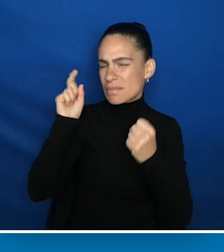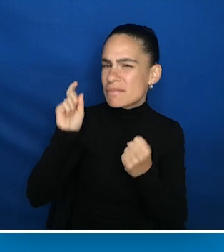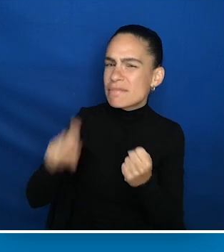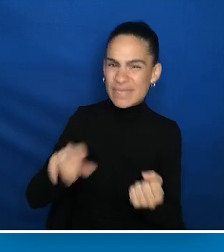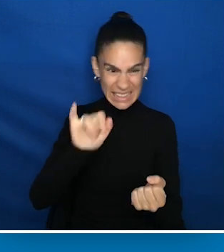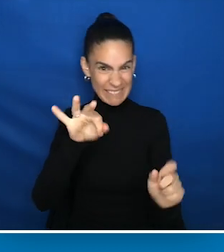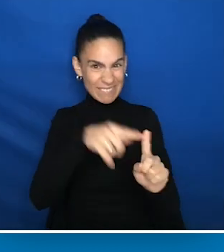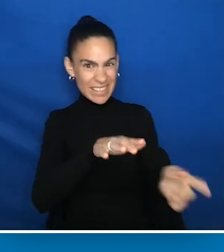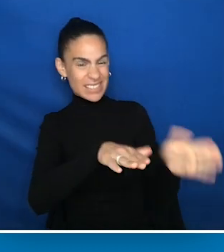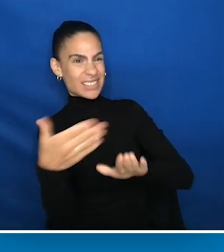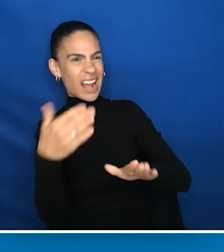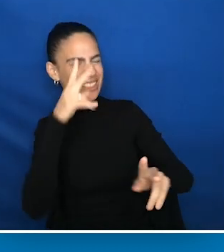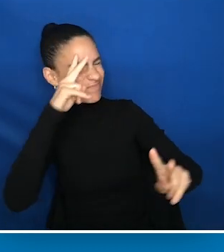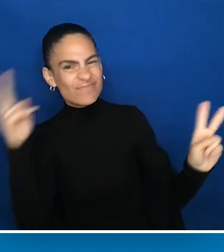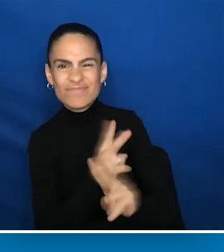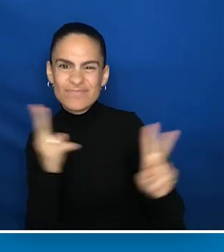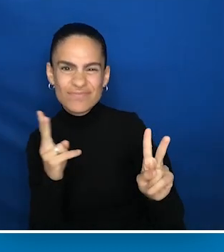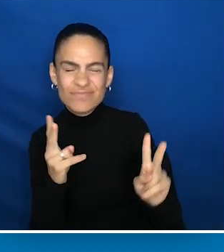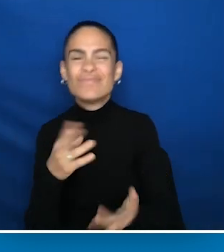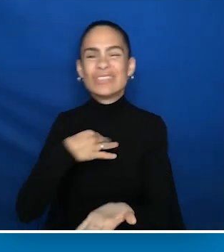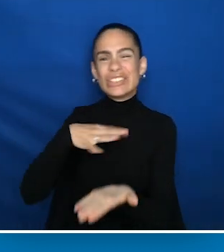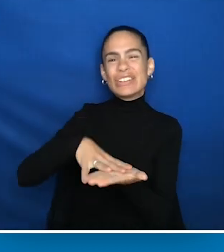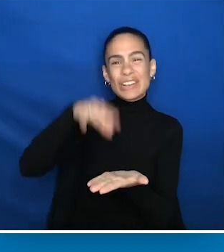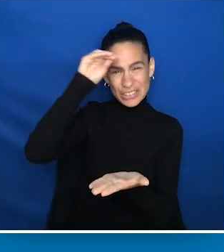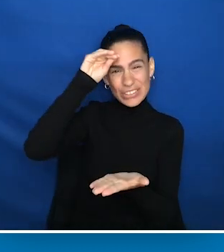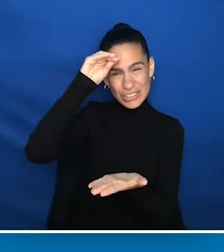I've learned there's the trip you plan and then there's the trip you take.